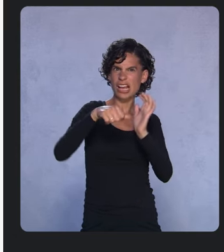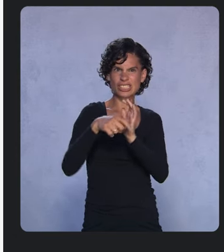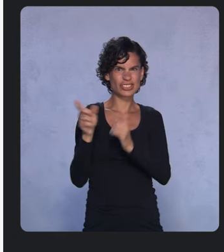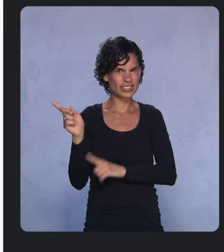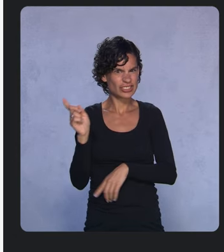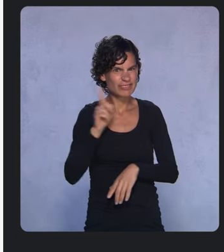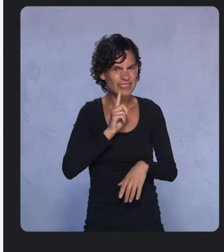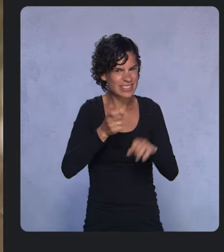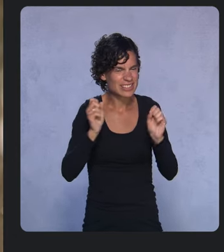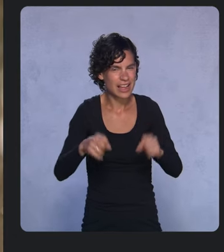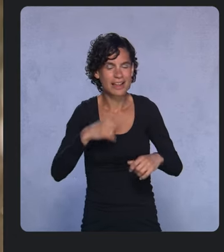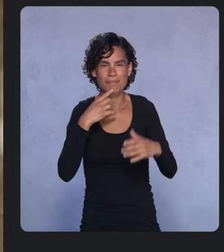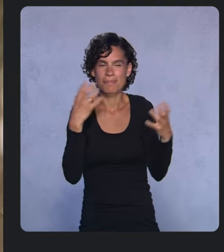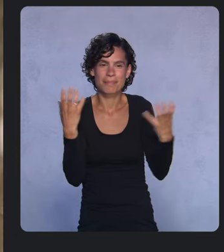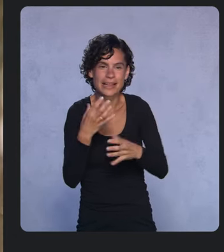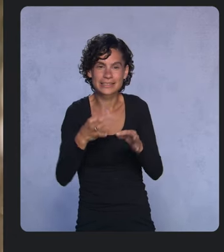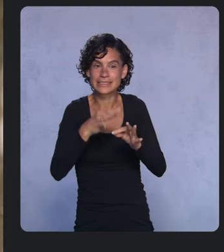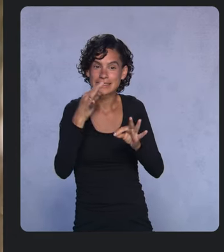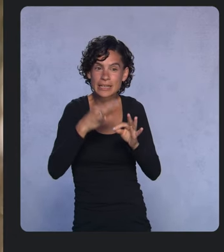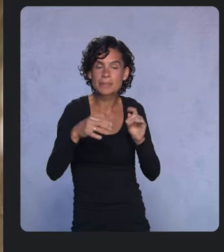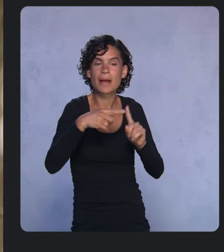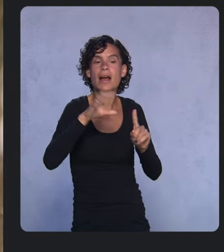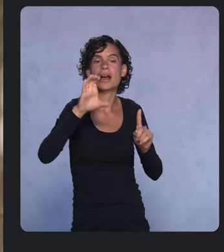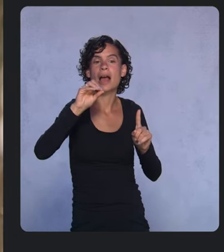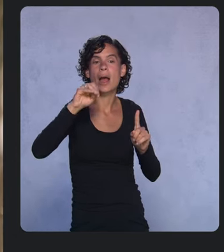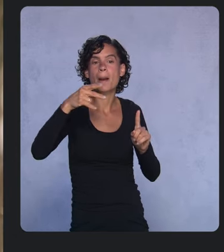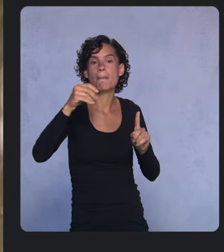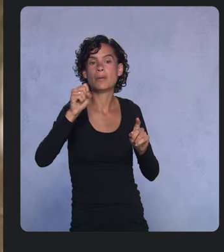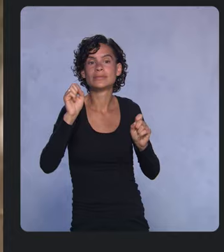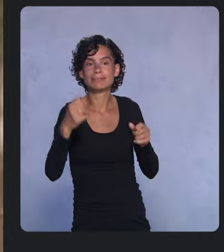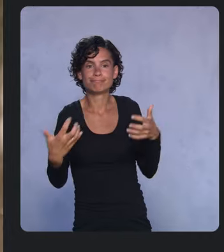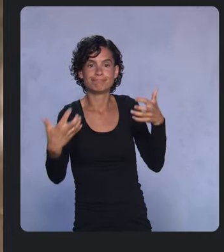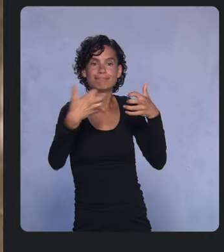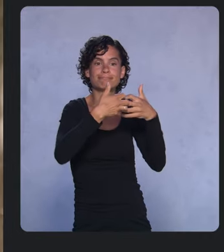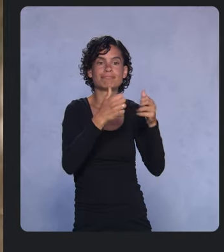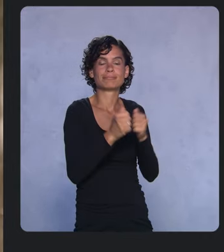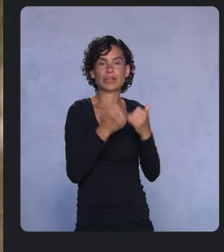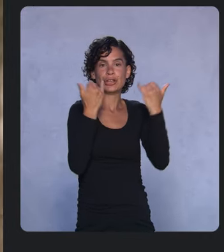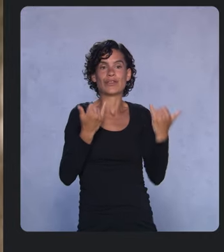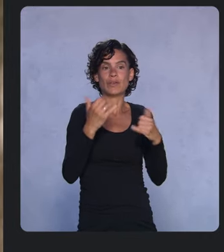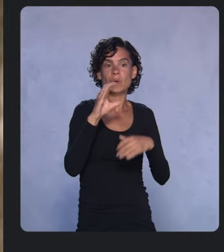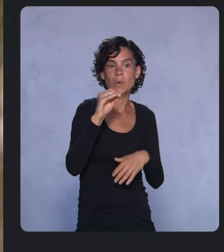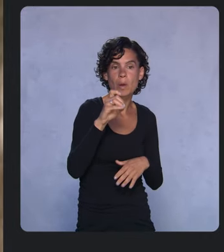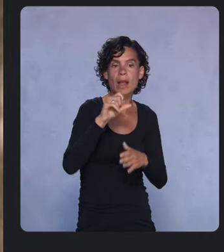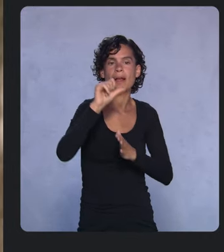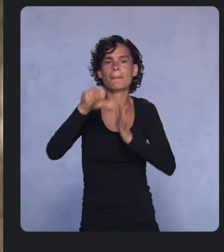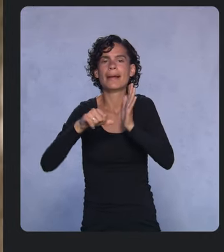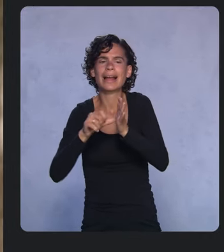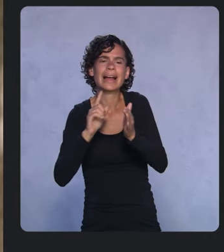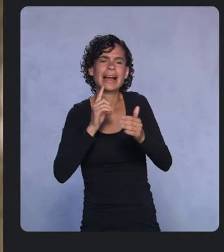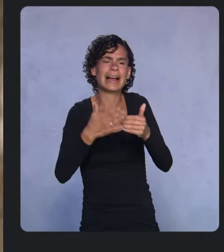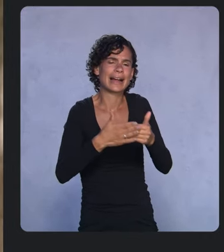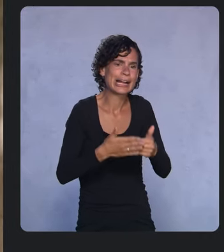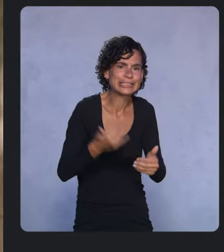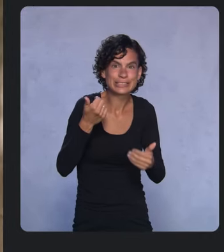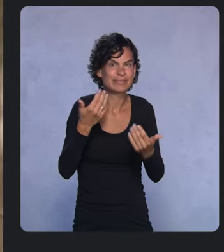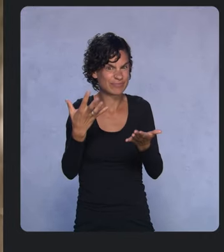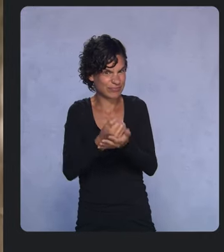So Compose is completely compatible with your code. Animations are a lot easier than before, so try it today. And now back to Karen.